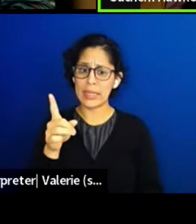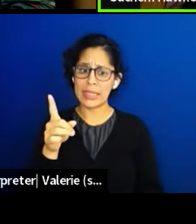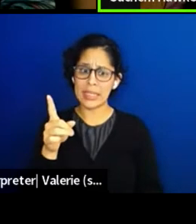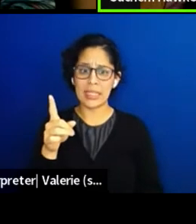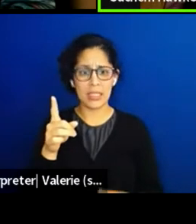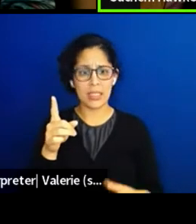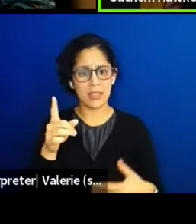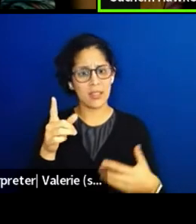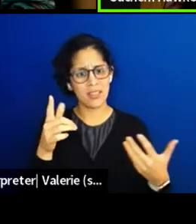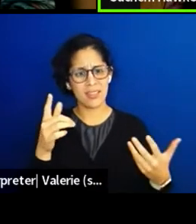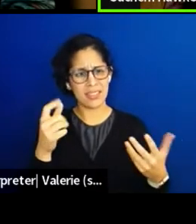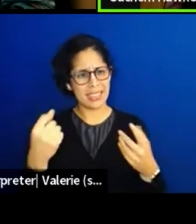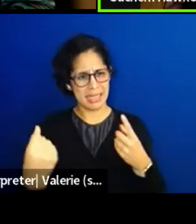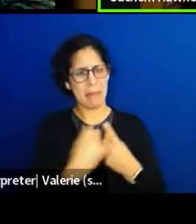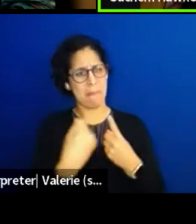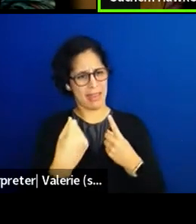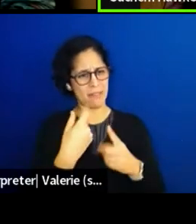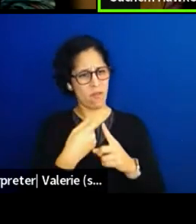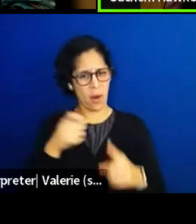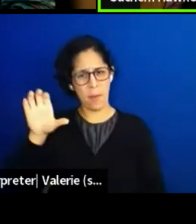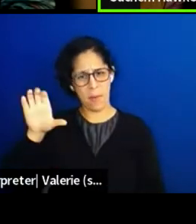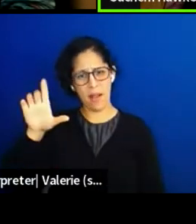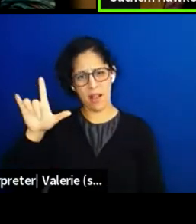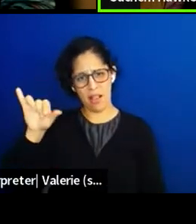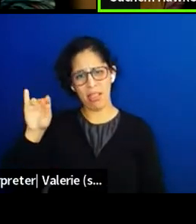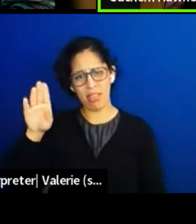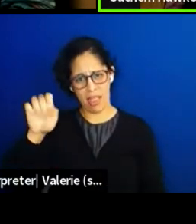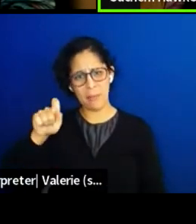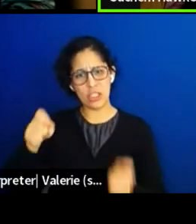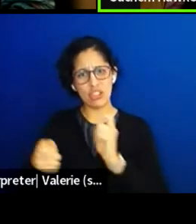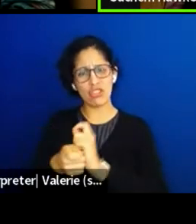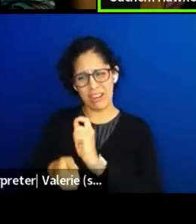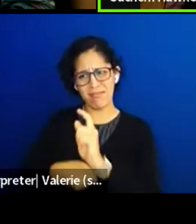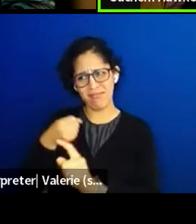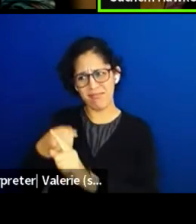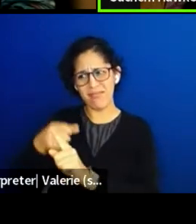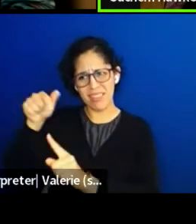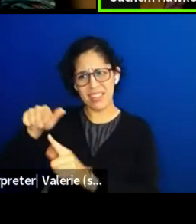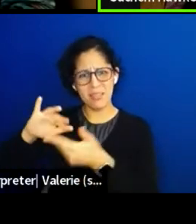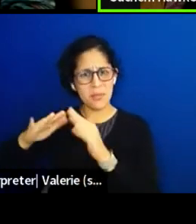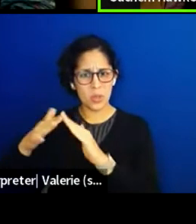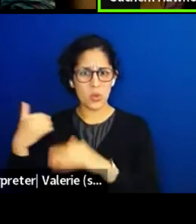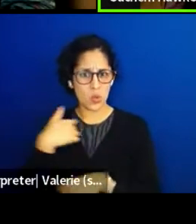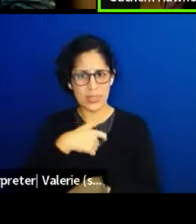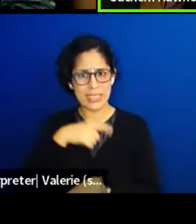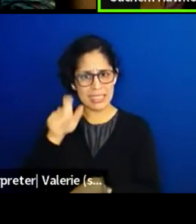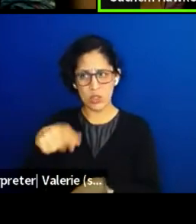and we need to be to understand. And how important is to protect.